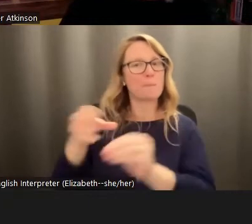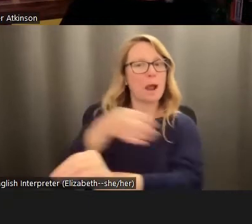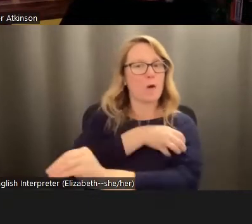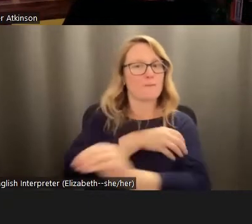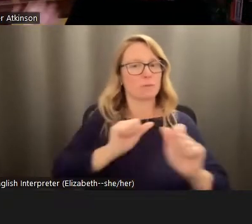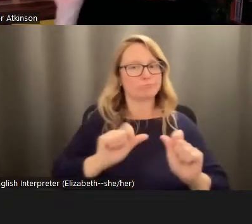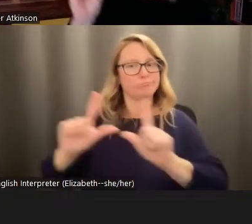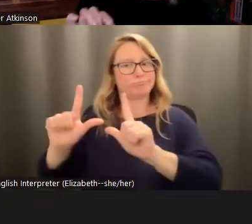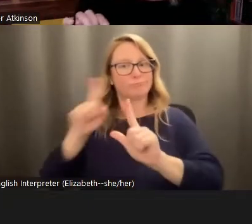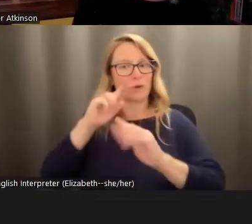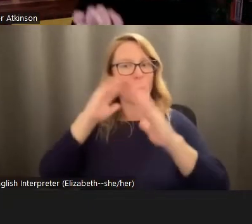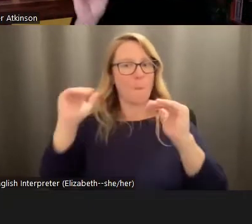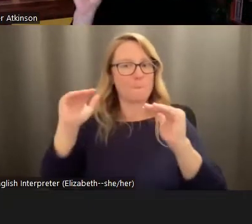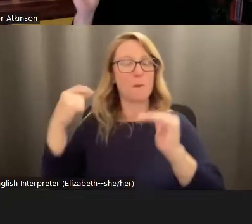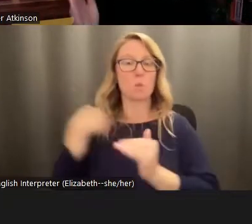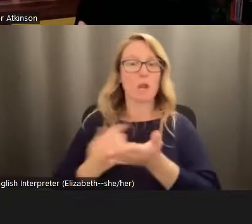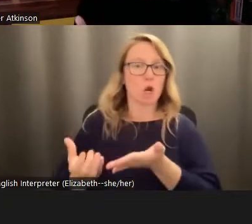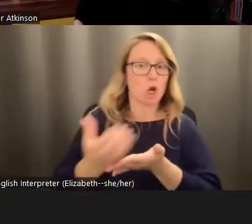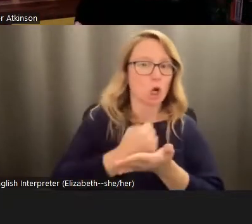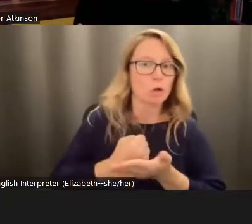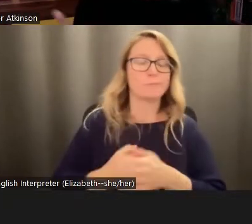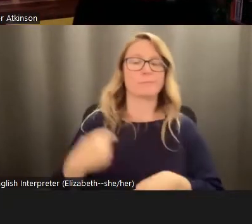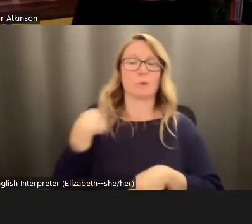as something that we earn or something we do, rather than